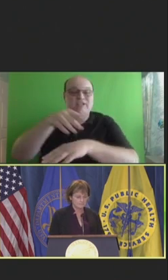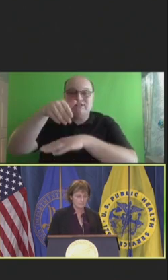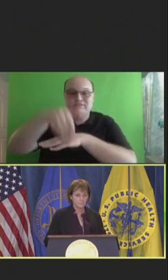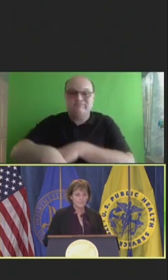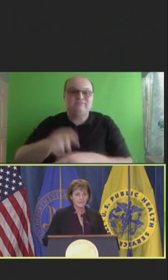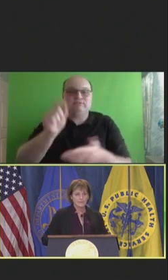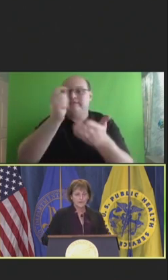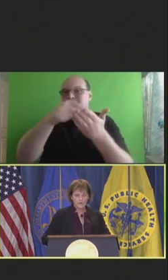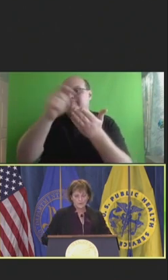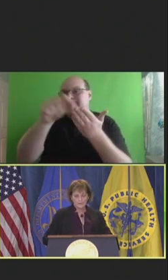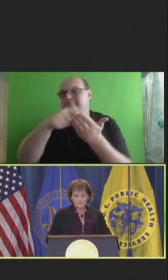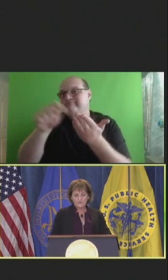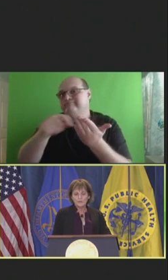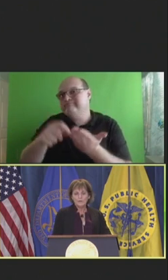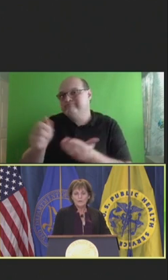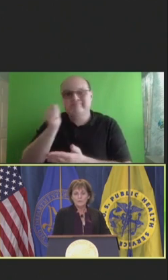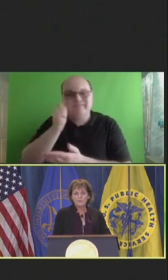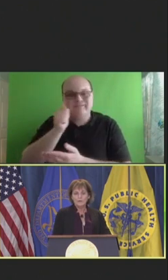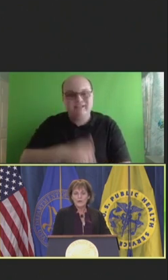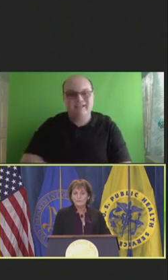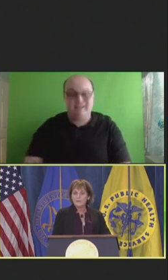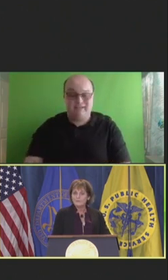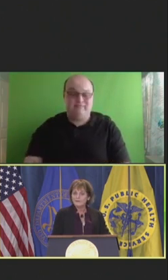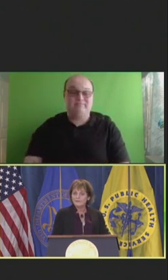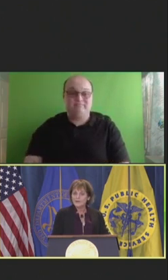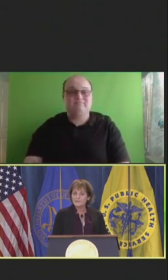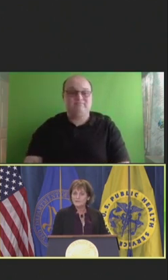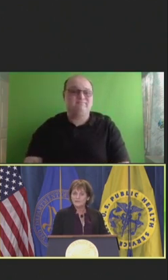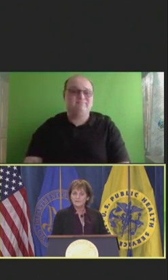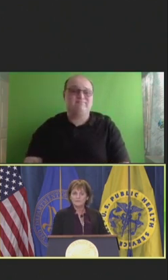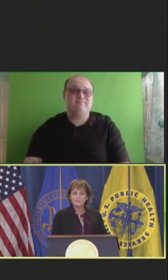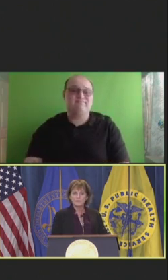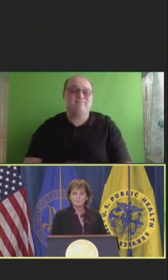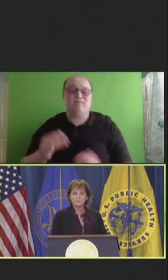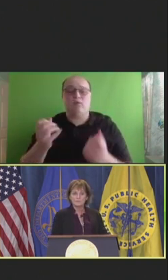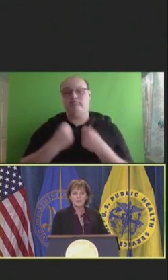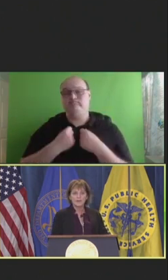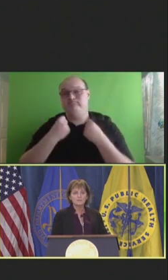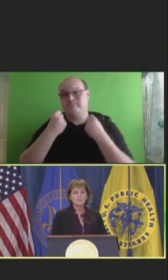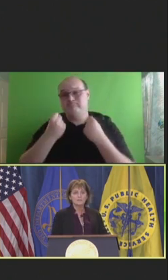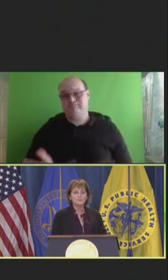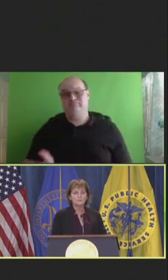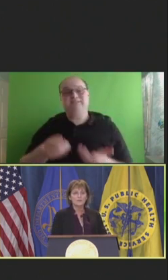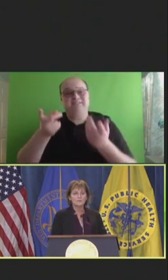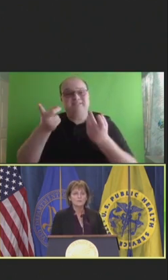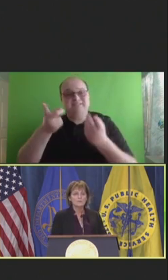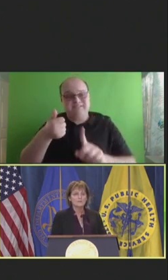So, we know that while burnout might manifest in individuals, it absolutely originates in